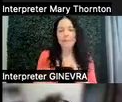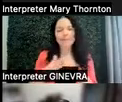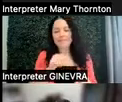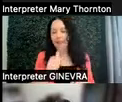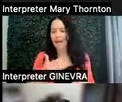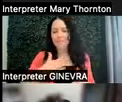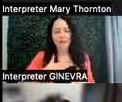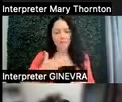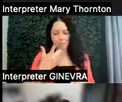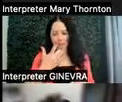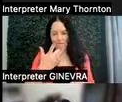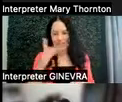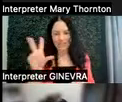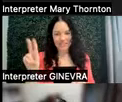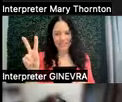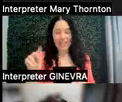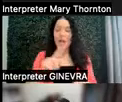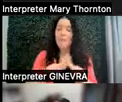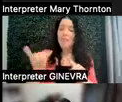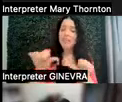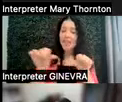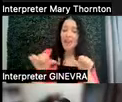And so, but that's an area where I can say